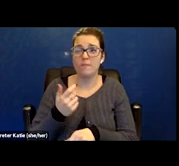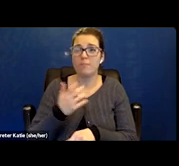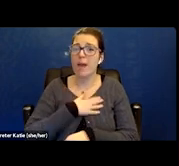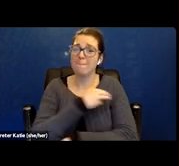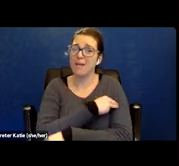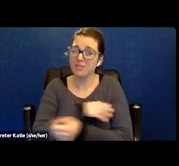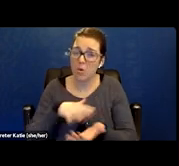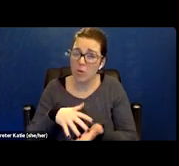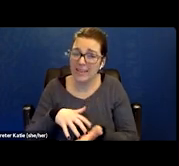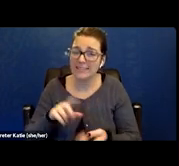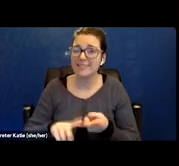and I have trouble walking.